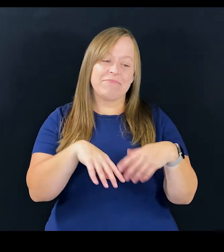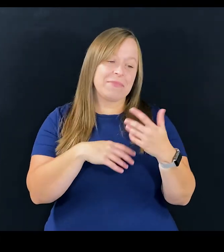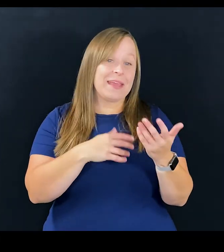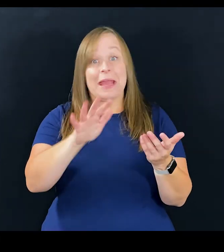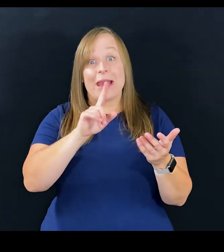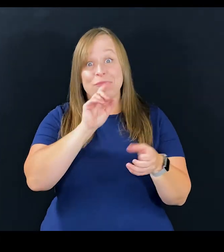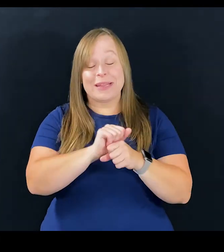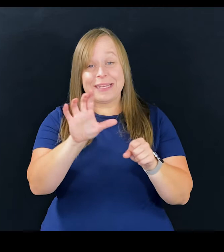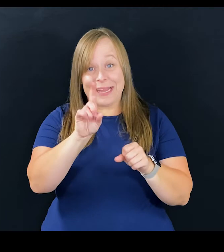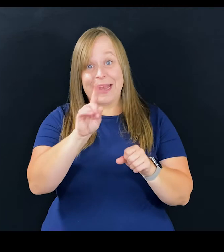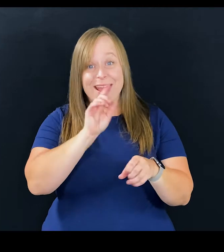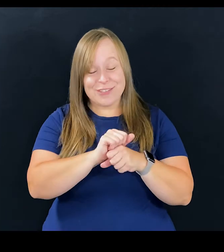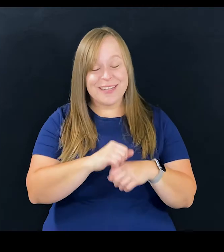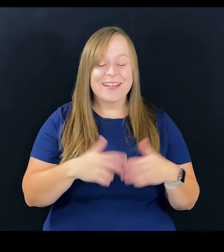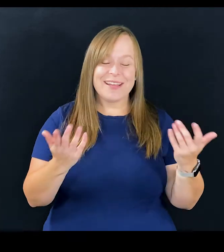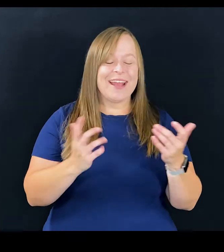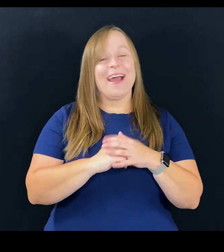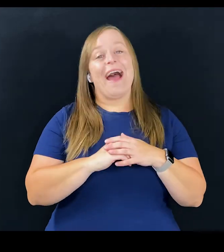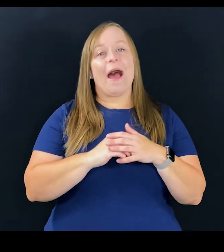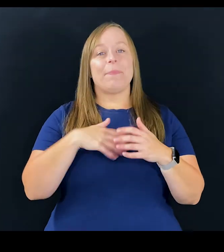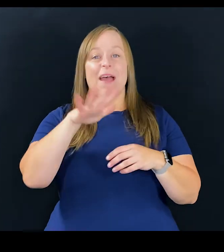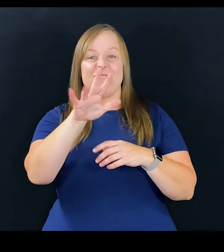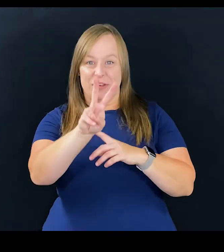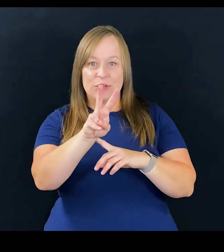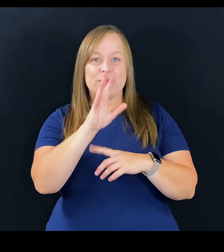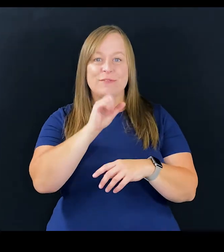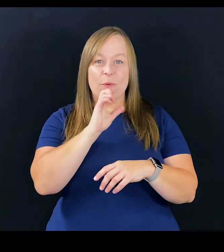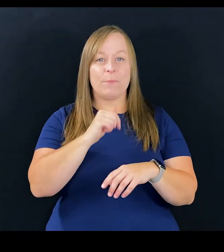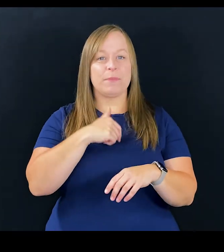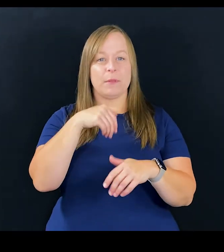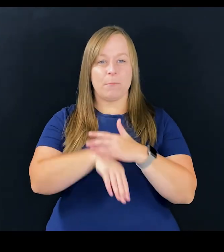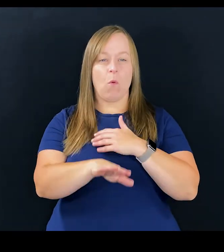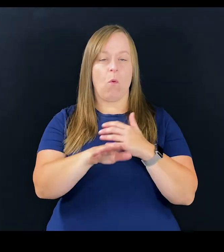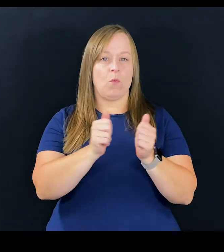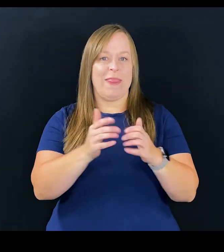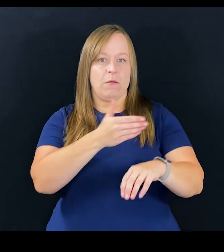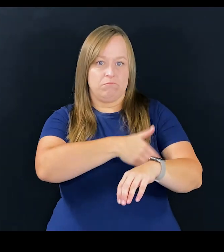it kind of really did actually, I'm 52 years old, born without the extension of my arms